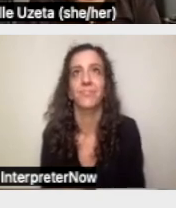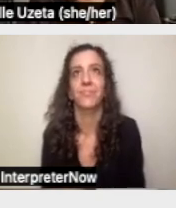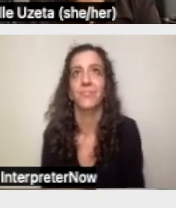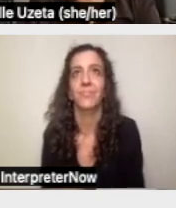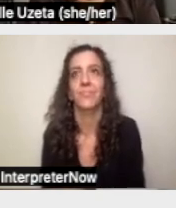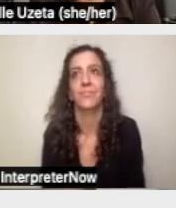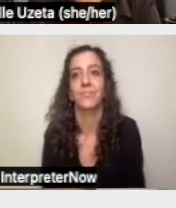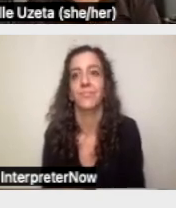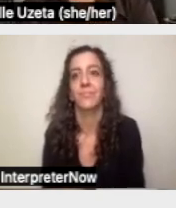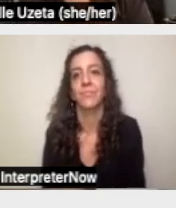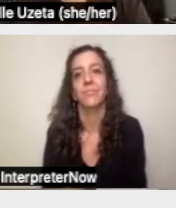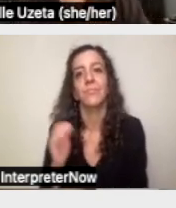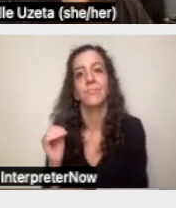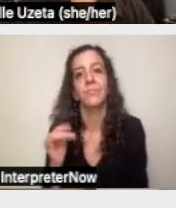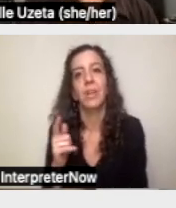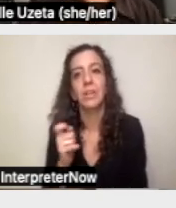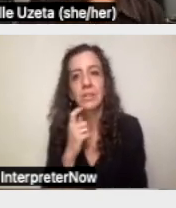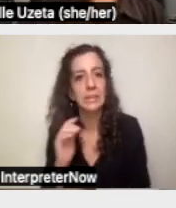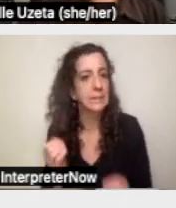There's no other open questions.